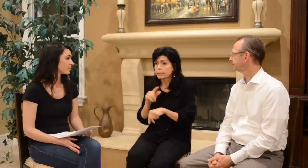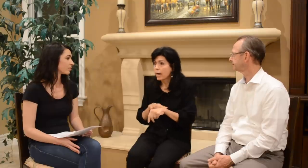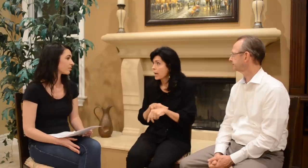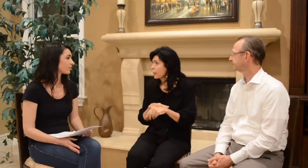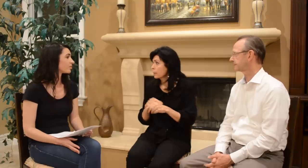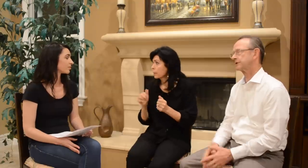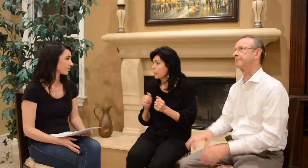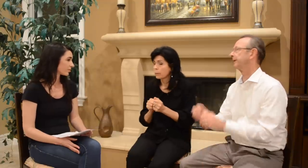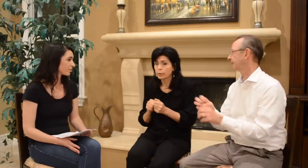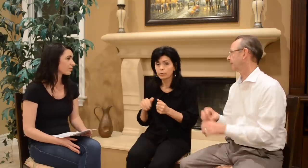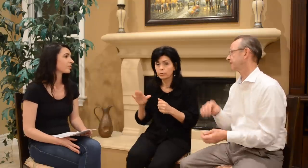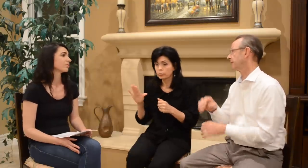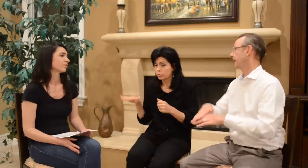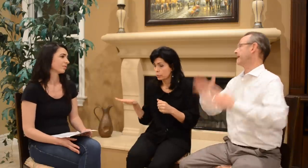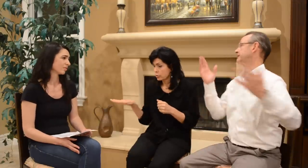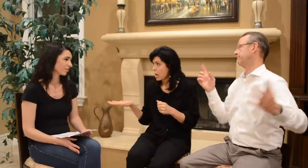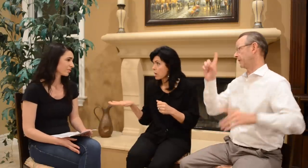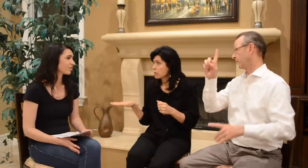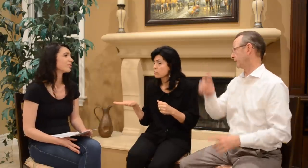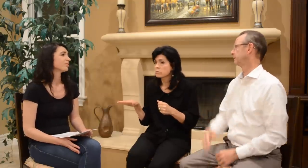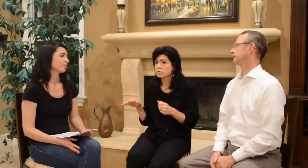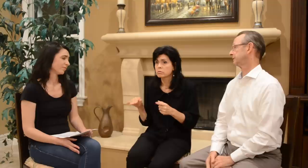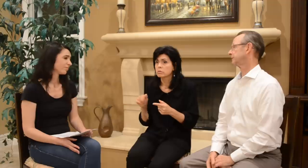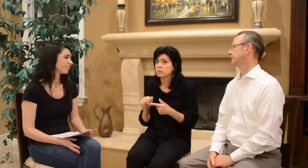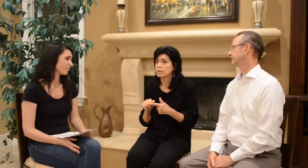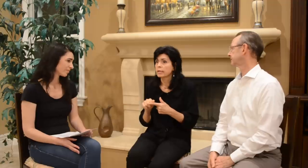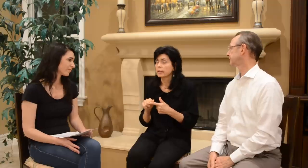spend time with your child Dad: Spend time- that is a big one.